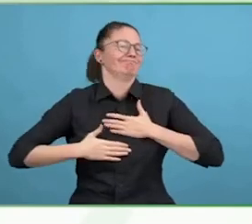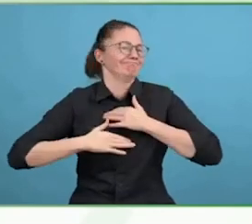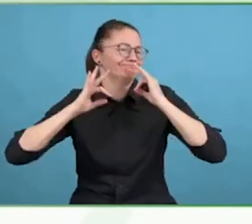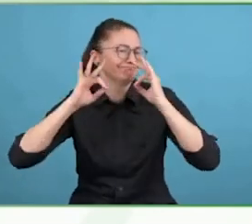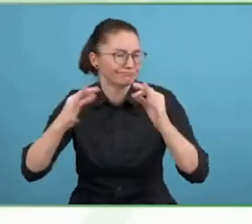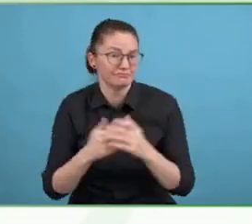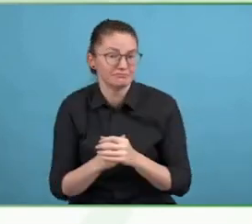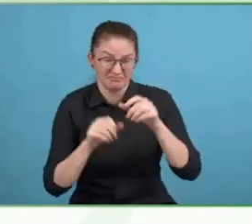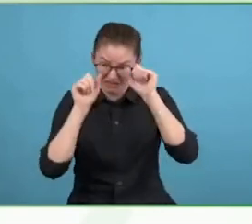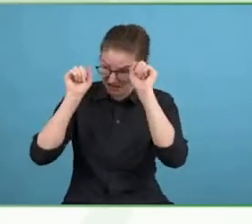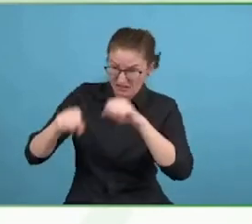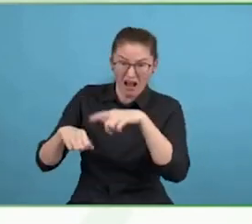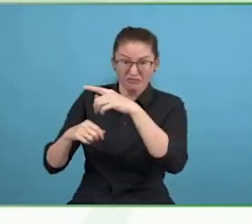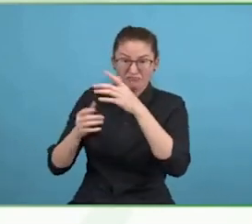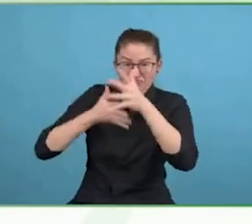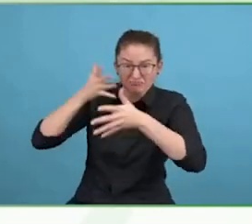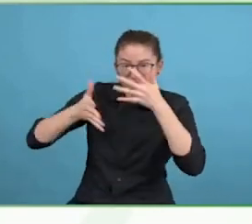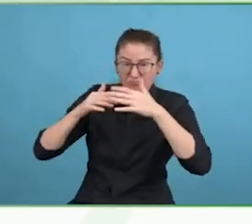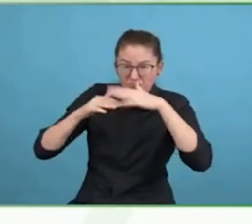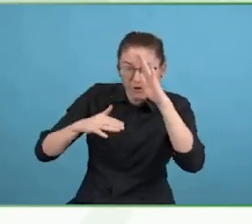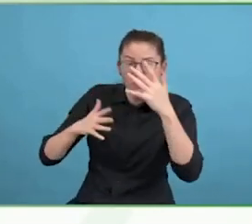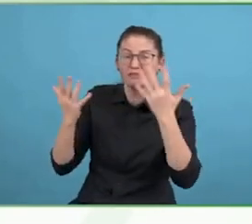The most important thing for me is about connecting, bringing people